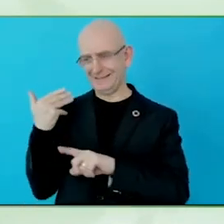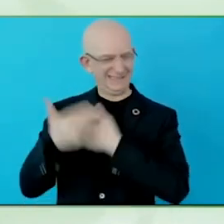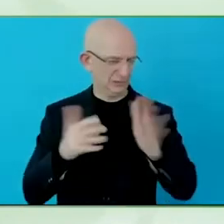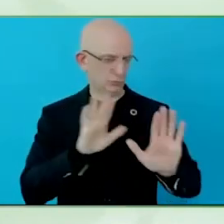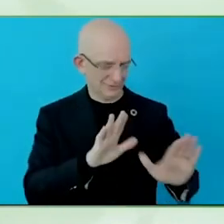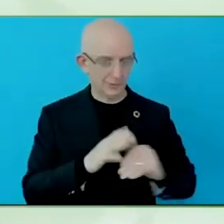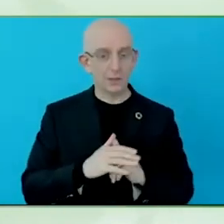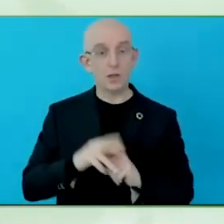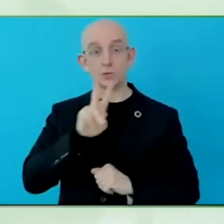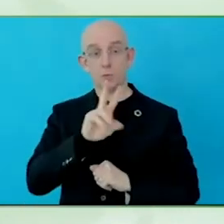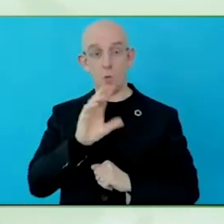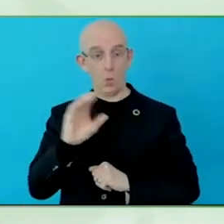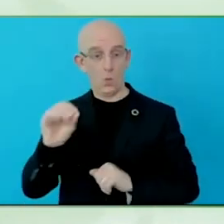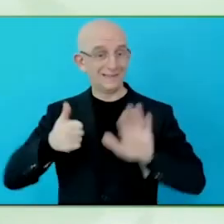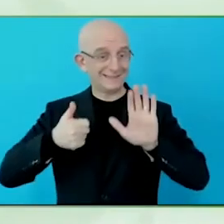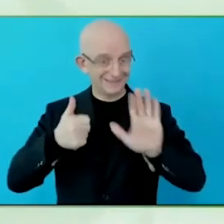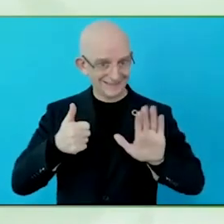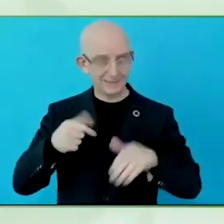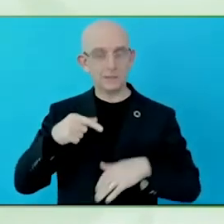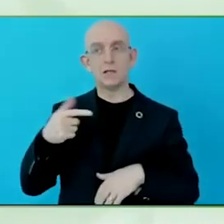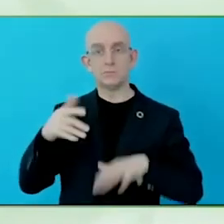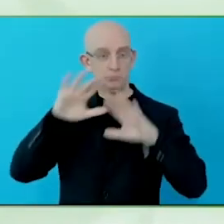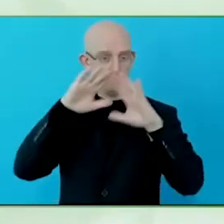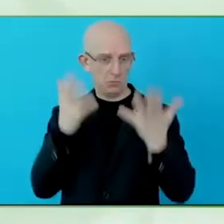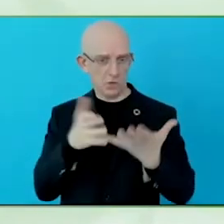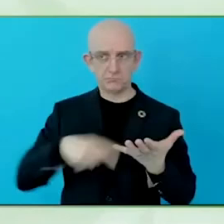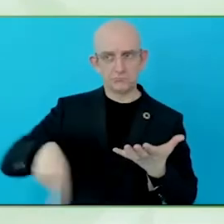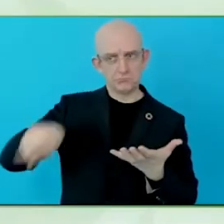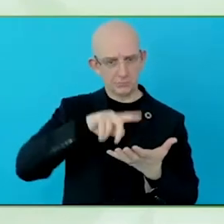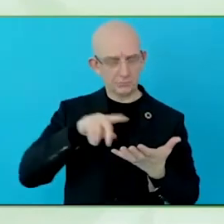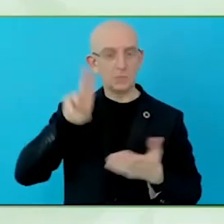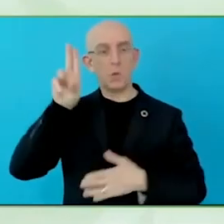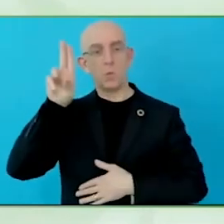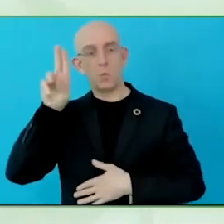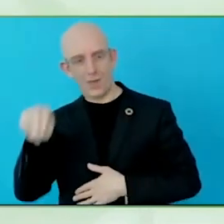with disabilities, and for a few decades now, we have seen a